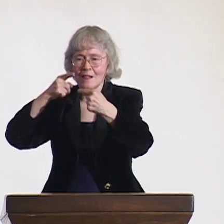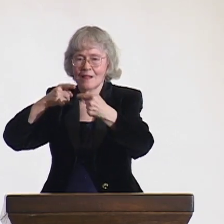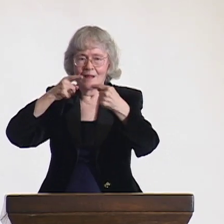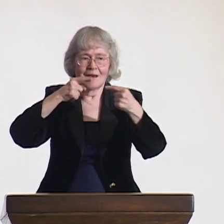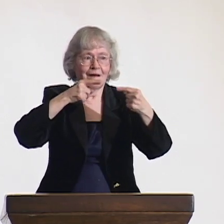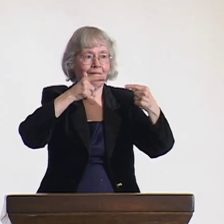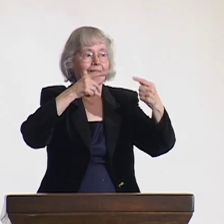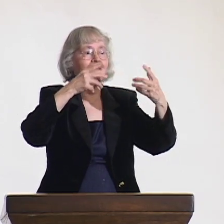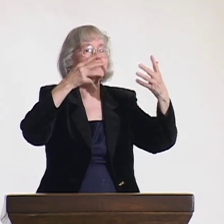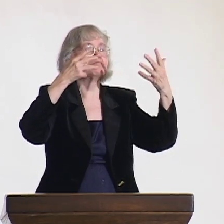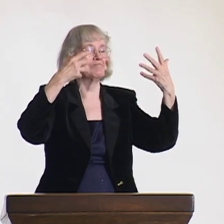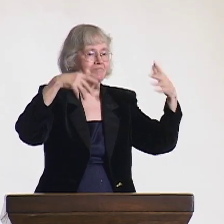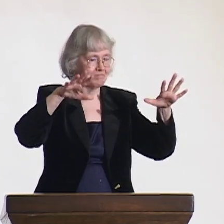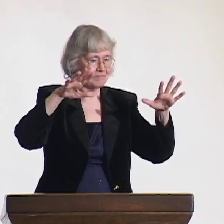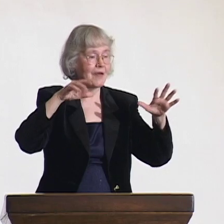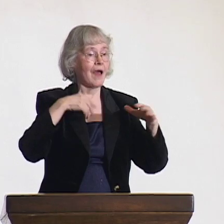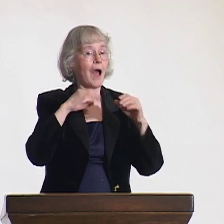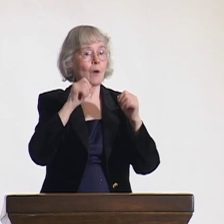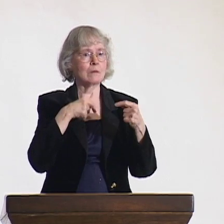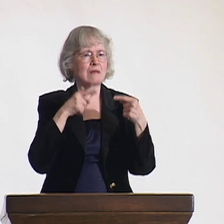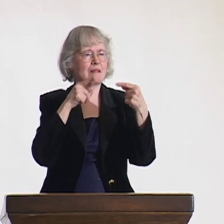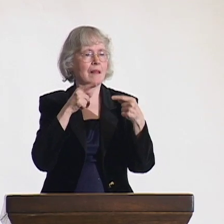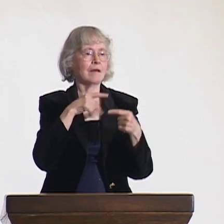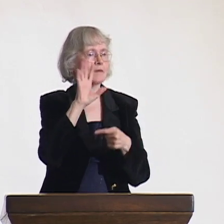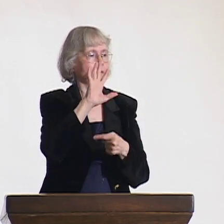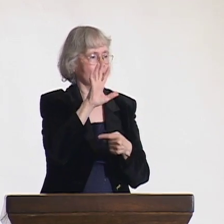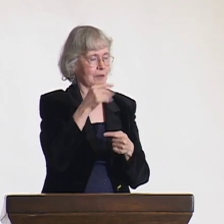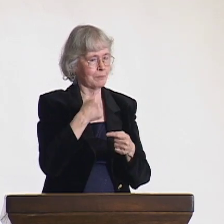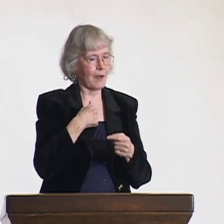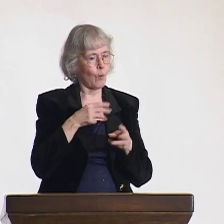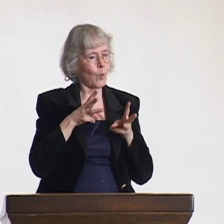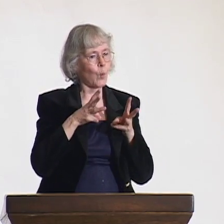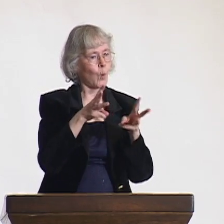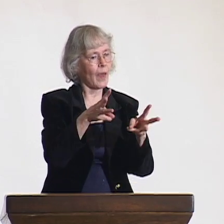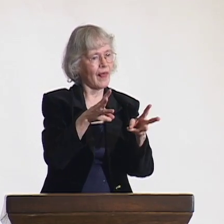It has been our steady work in advocacy.